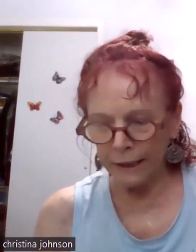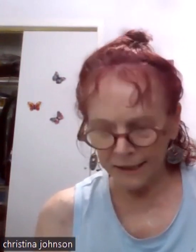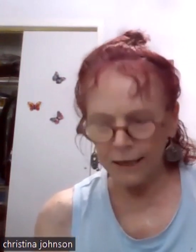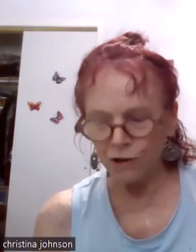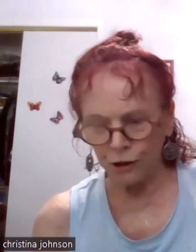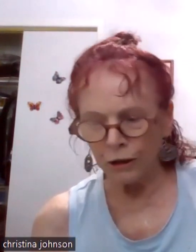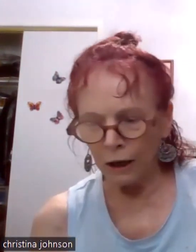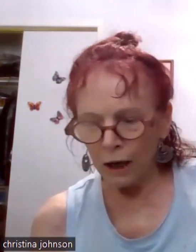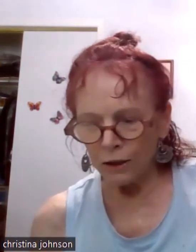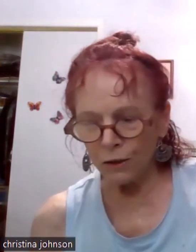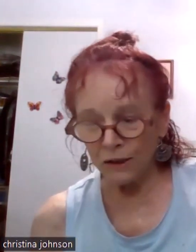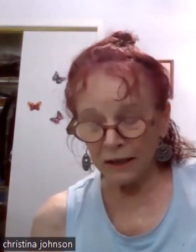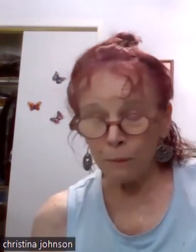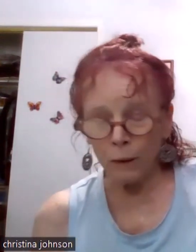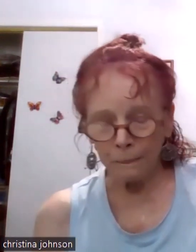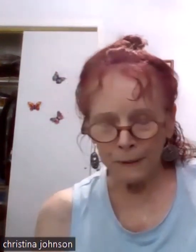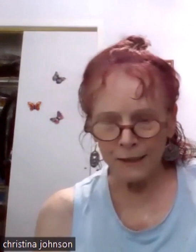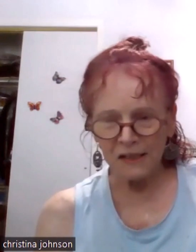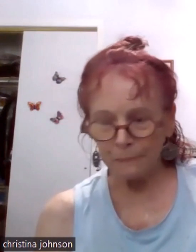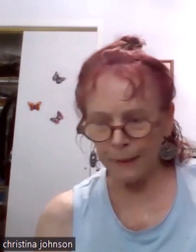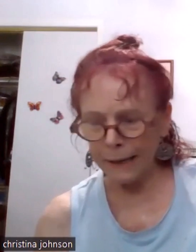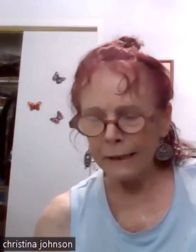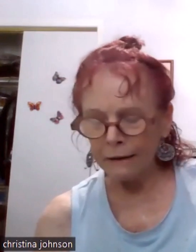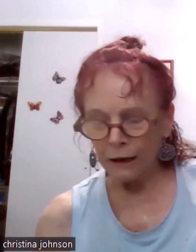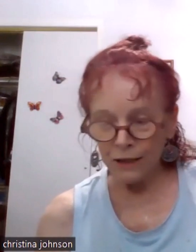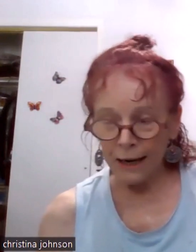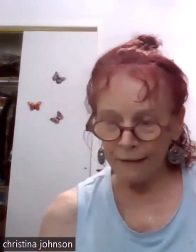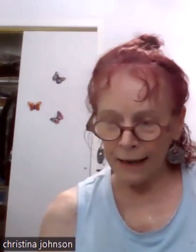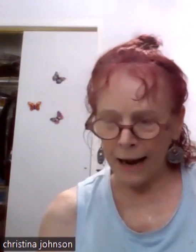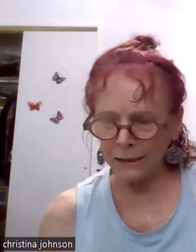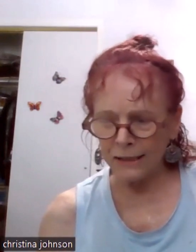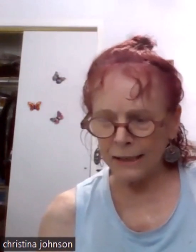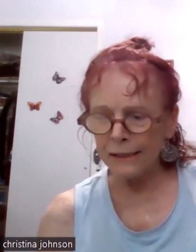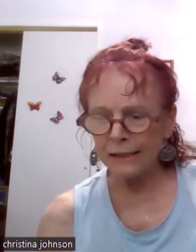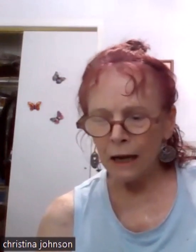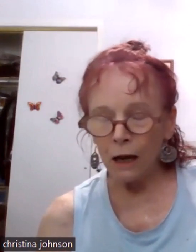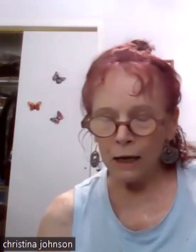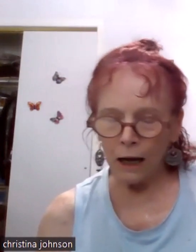in session. So it's an important place to be to have that access.